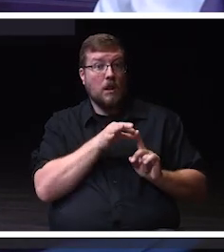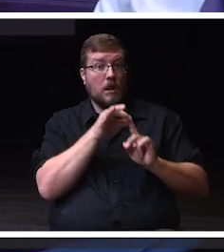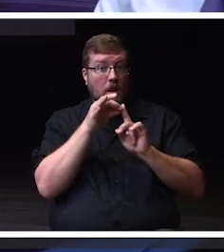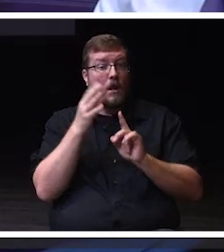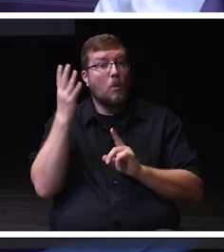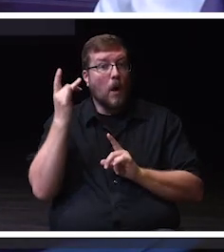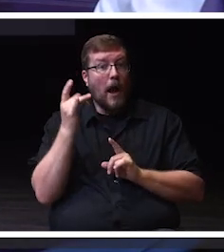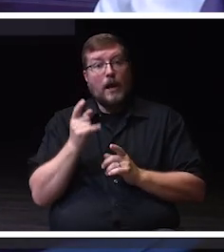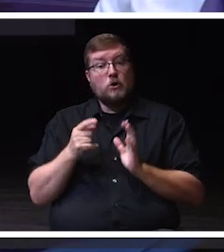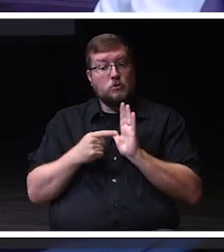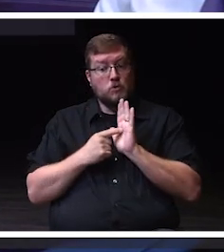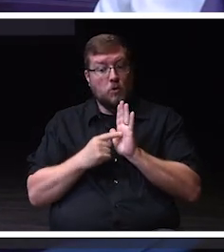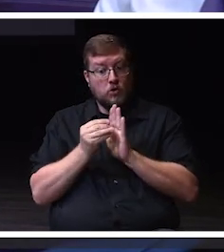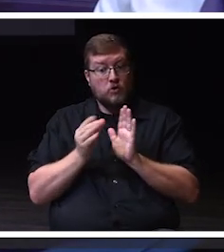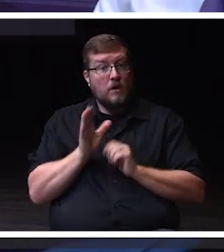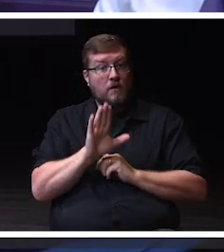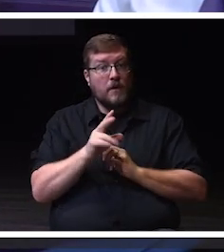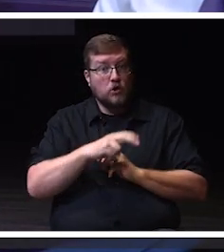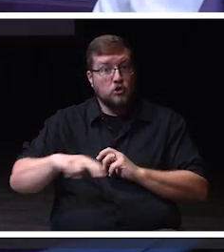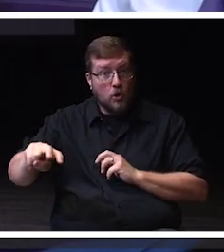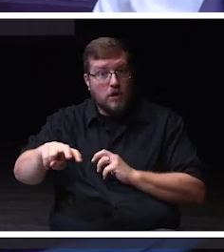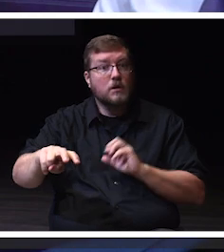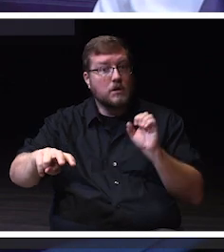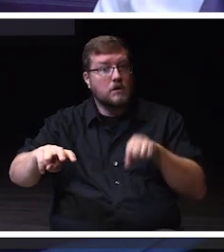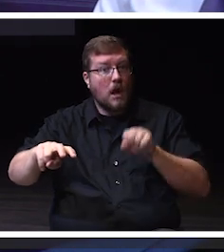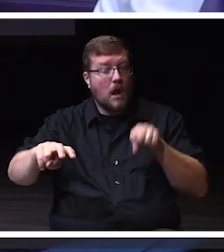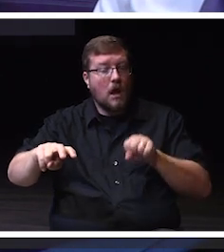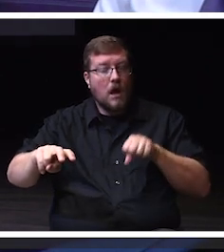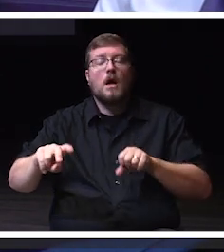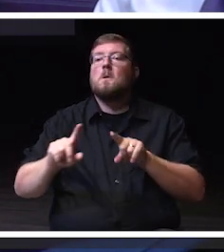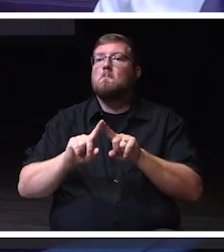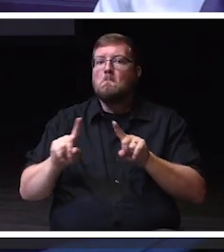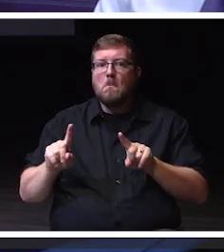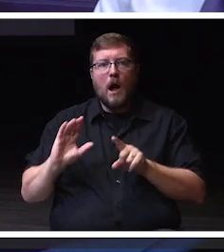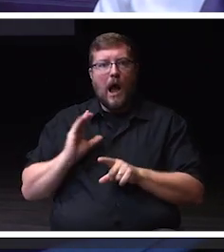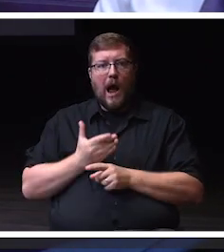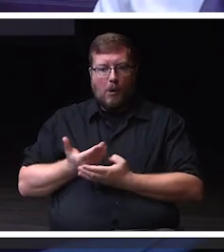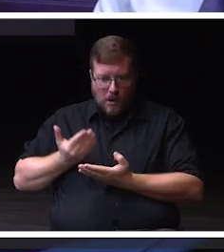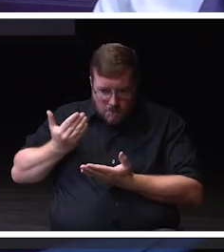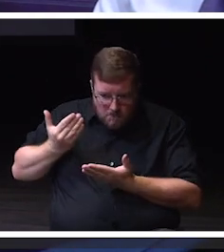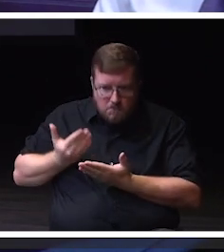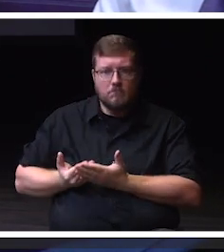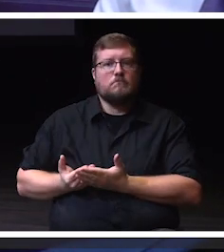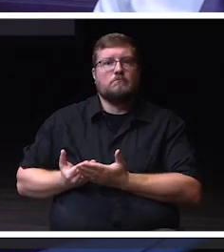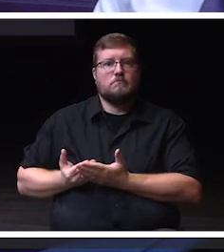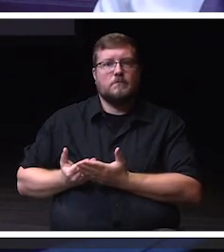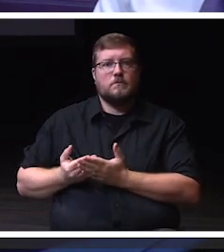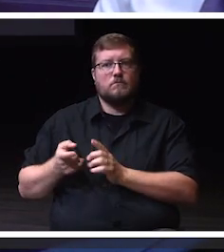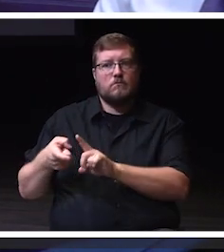but also embeds, proven retention techniques throughout the student experience.